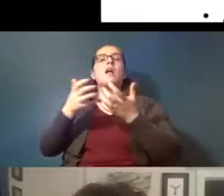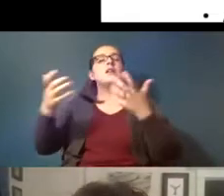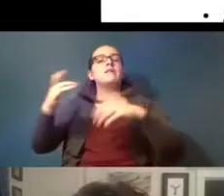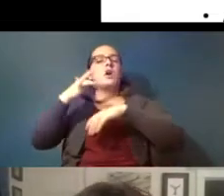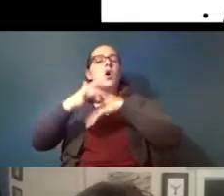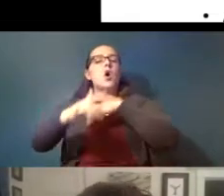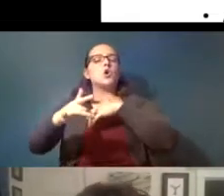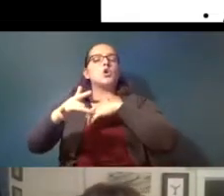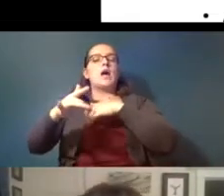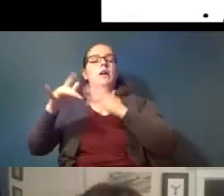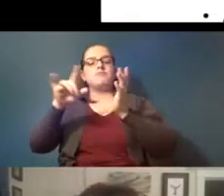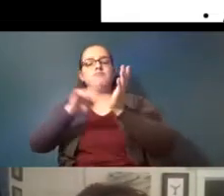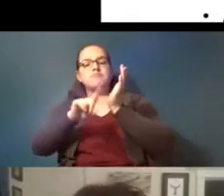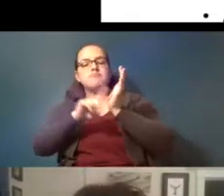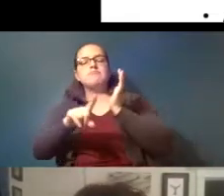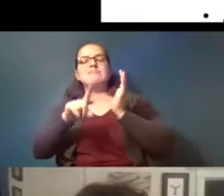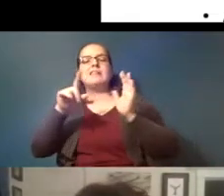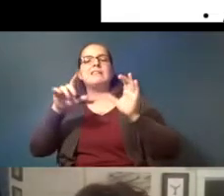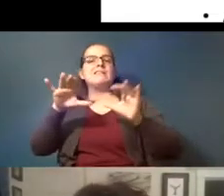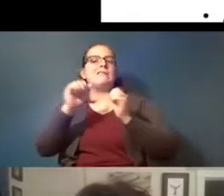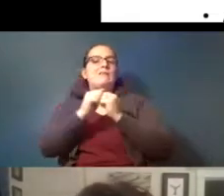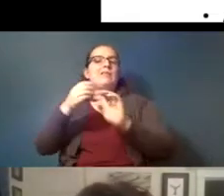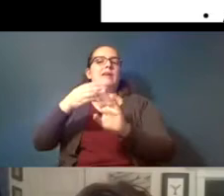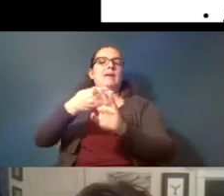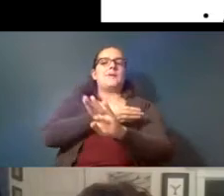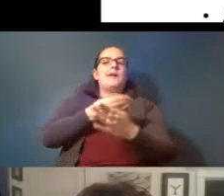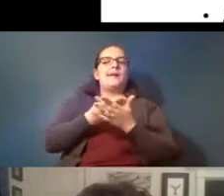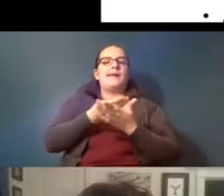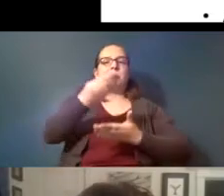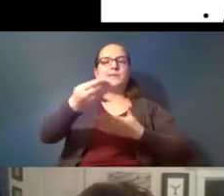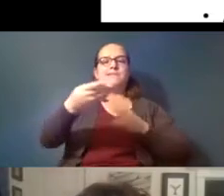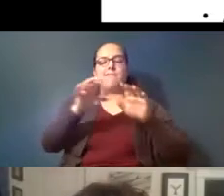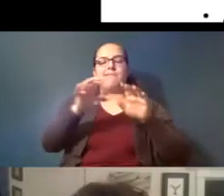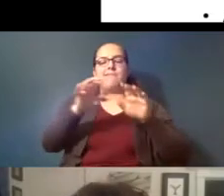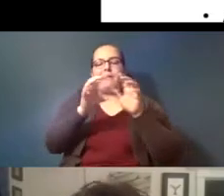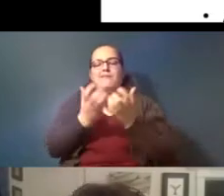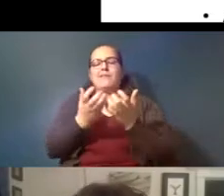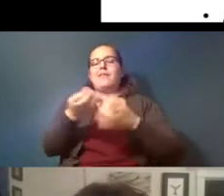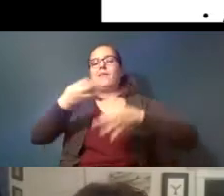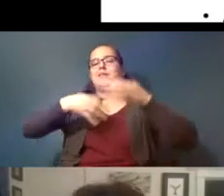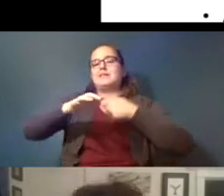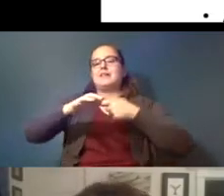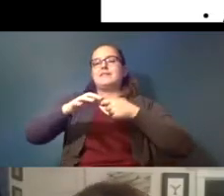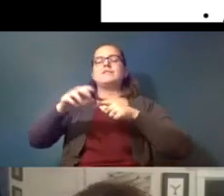with you know pre you know pre-purchased spheres rather than using more realistic